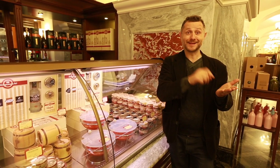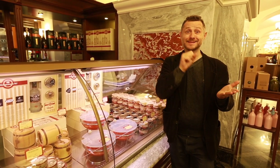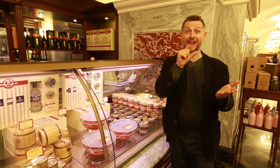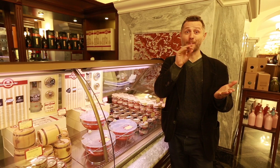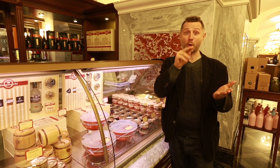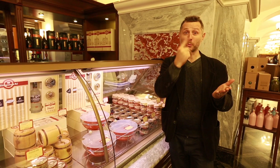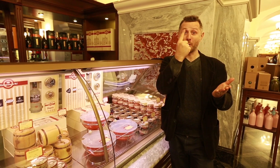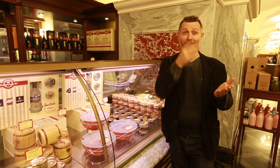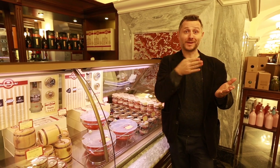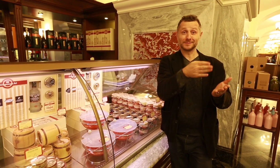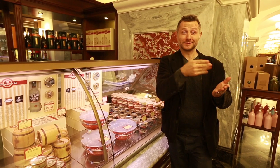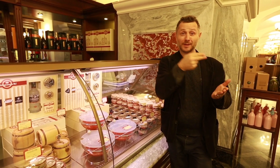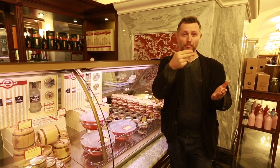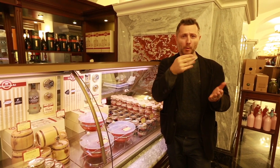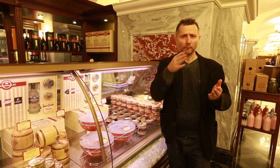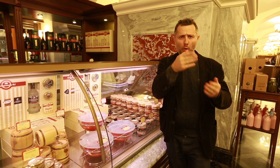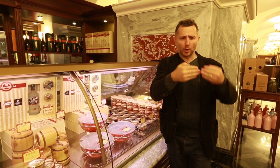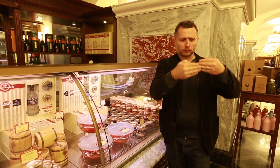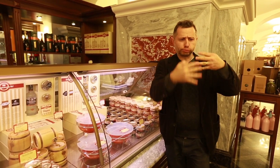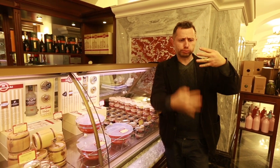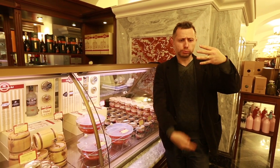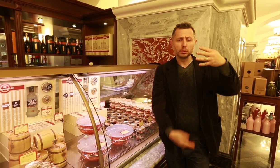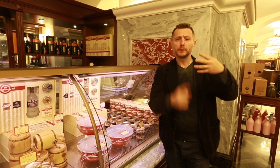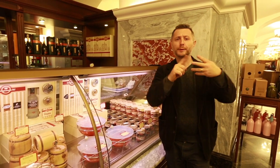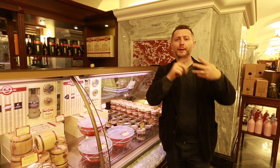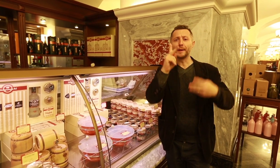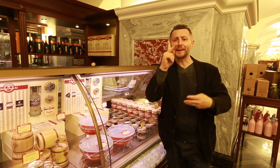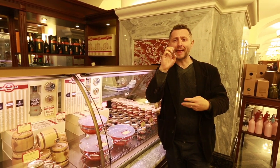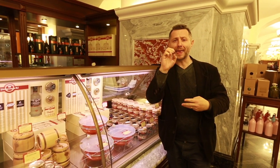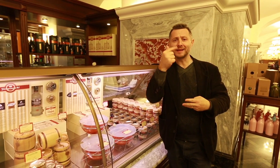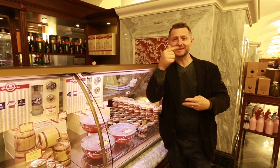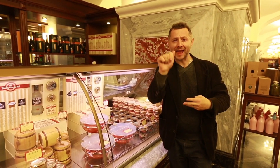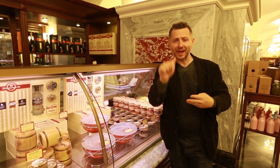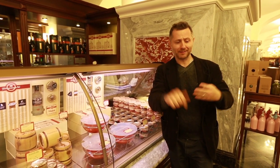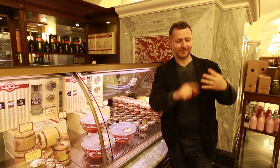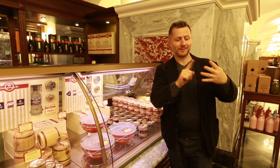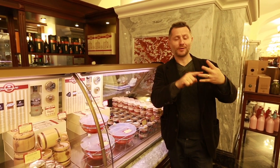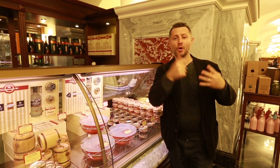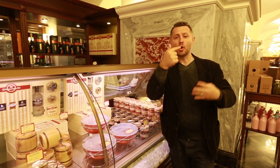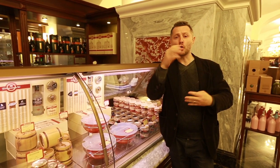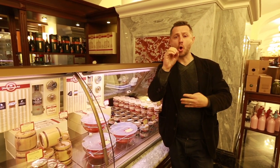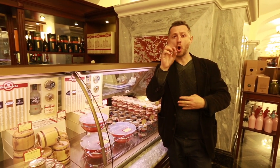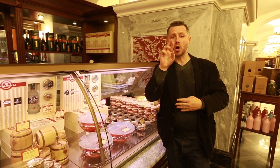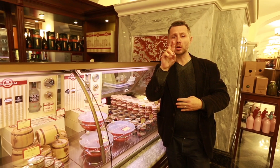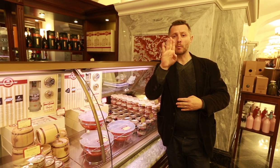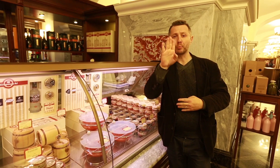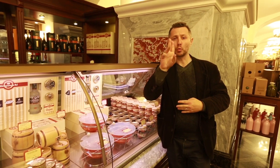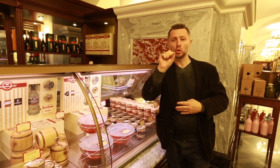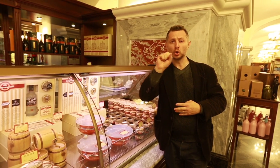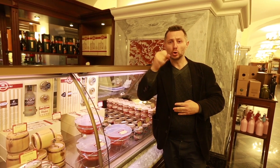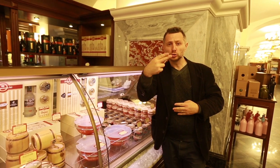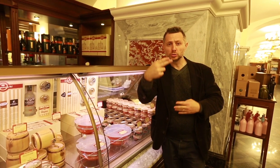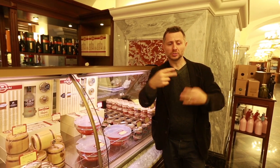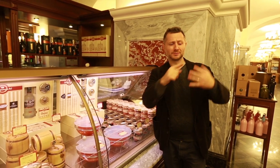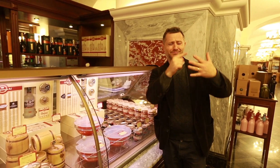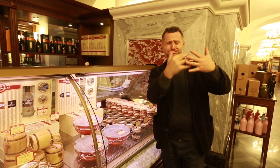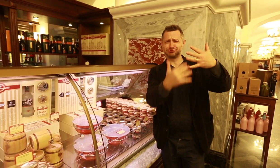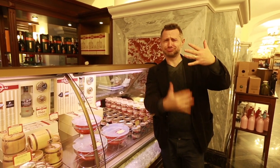sturgeon. Red caviar comes from different families of salmon, keta, gorbush and so on, and varies